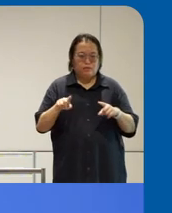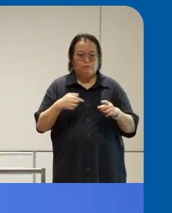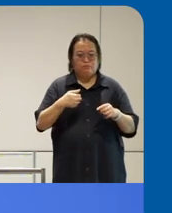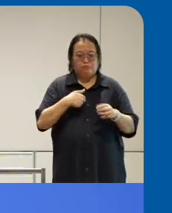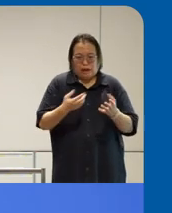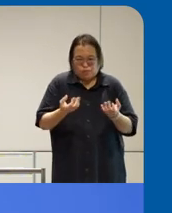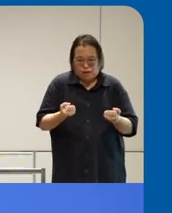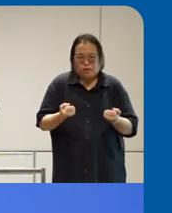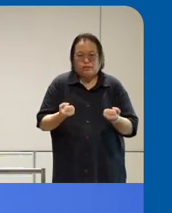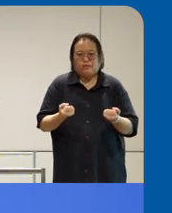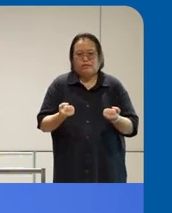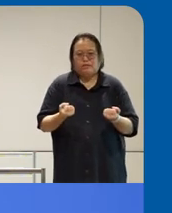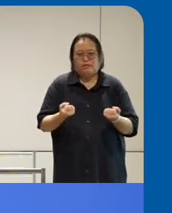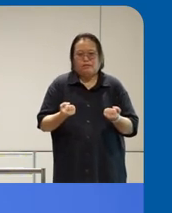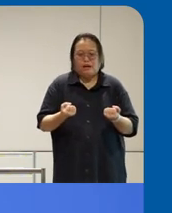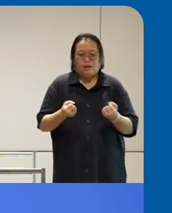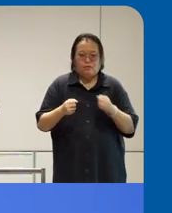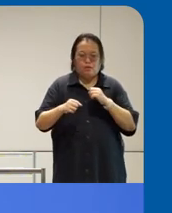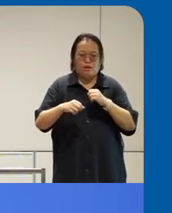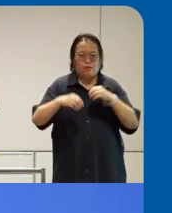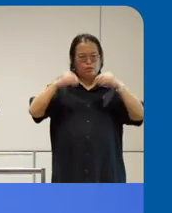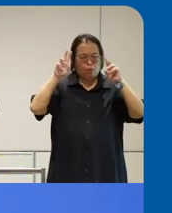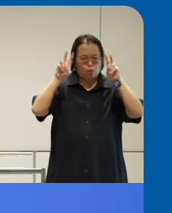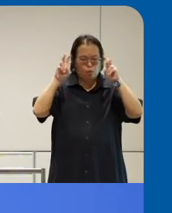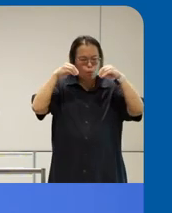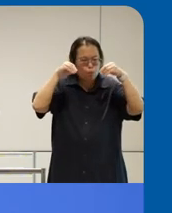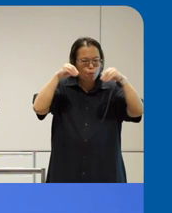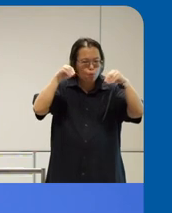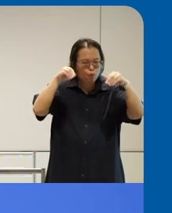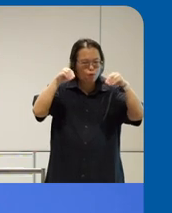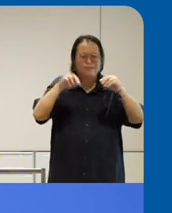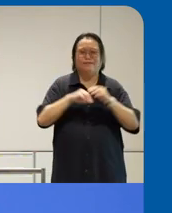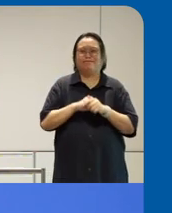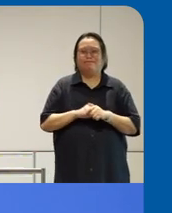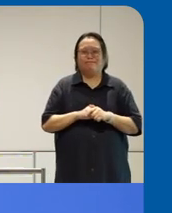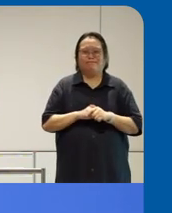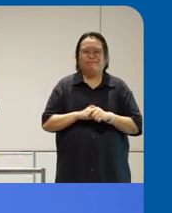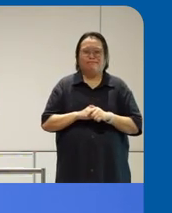a do a sell of our panelist to all of you so like uh you have heard basically all of our